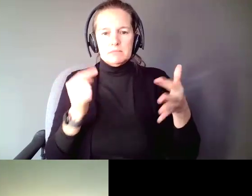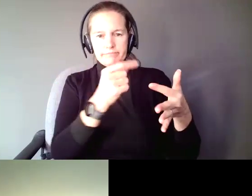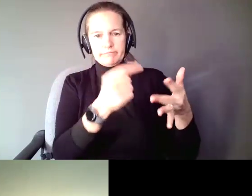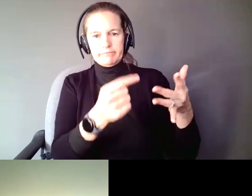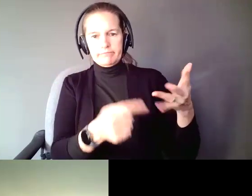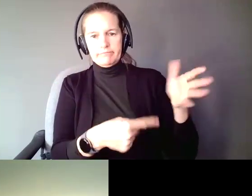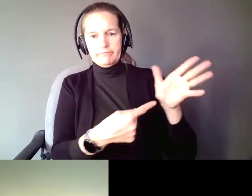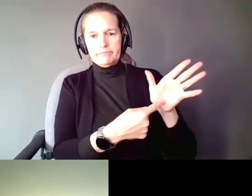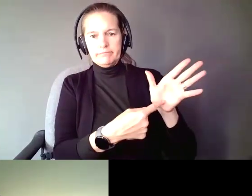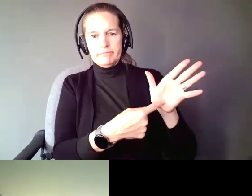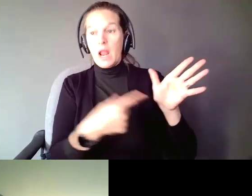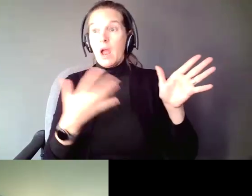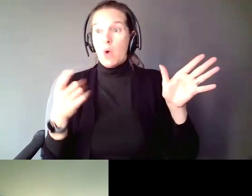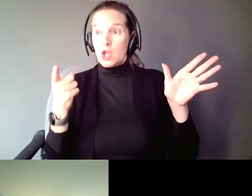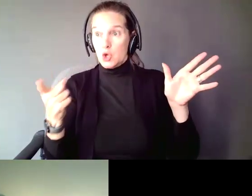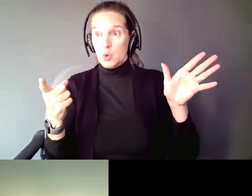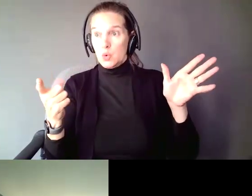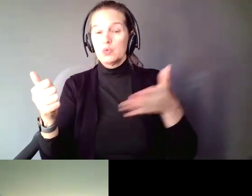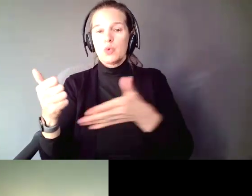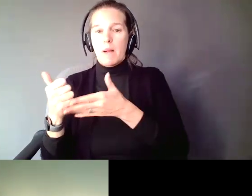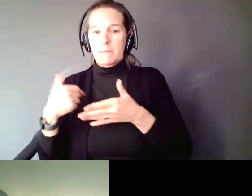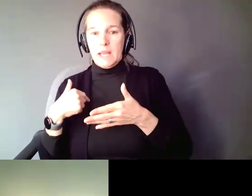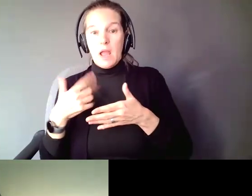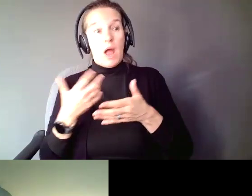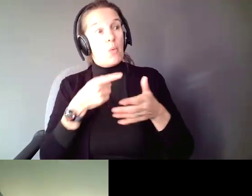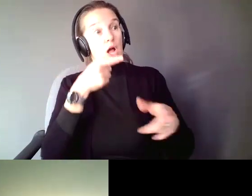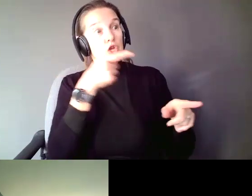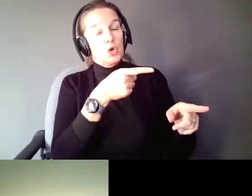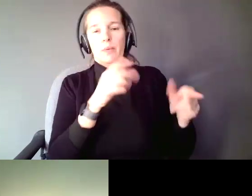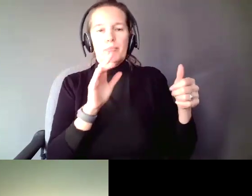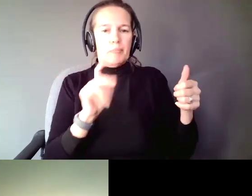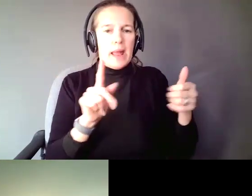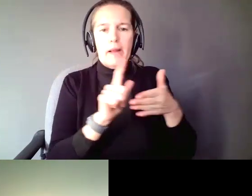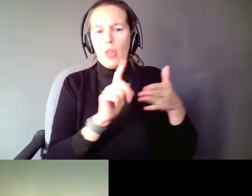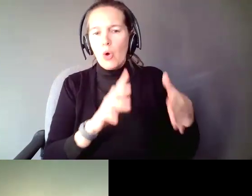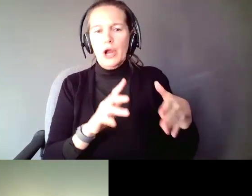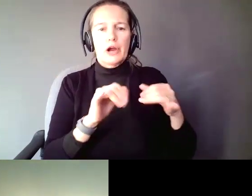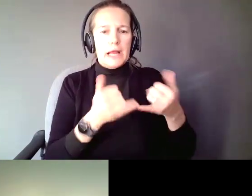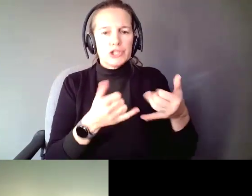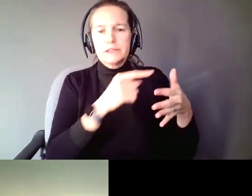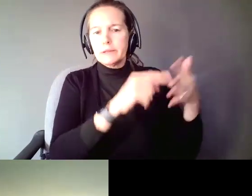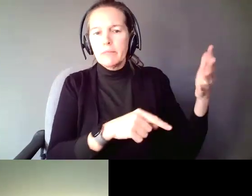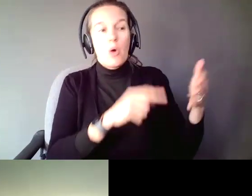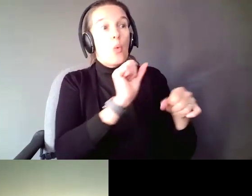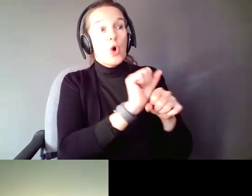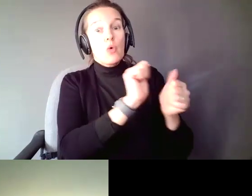to help me. I would like you, agency, bank, lawyer, whoever, to work with me with my supporter.